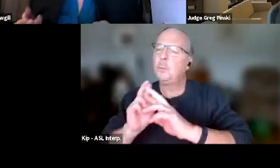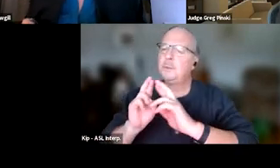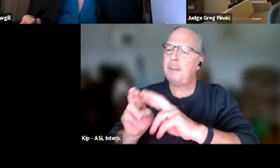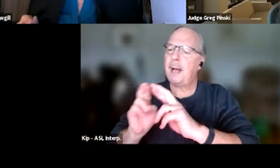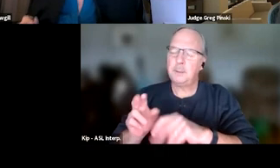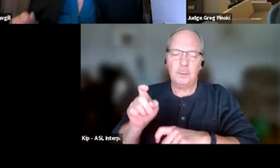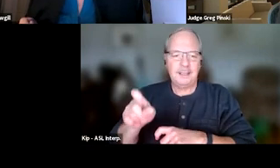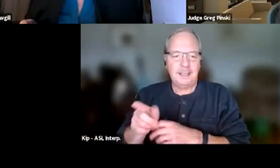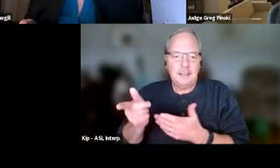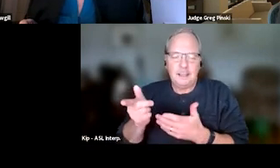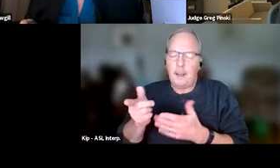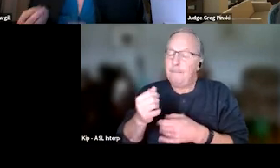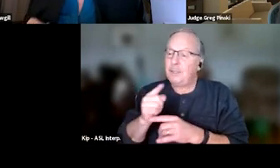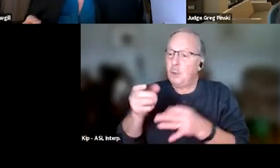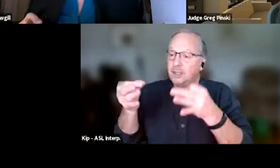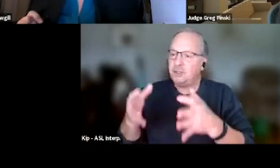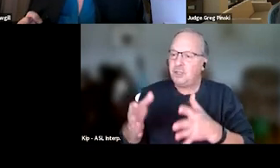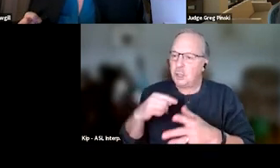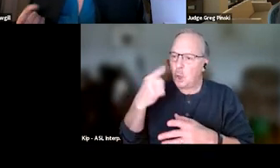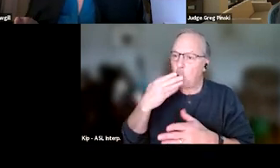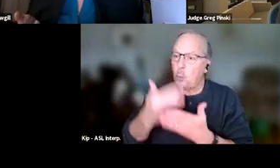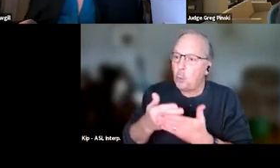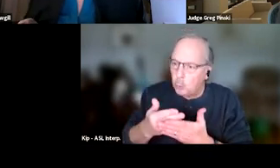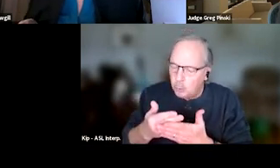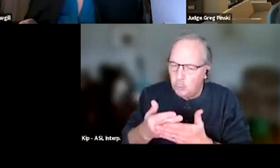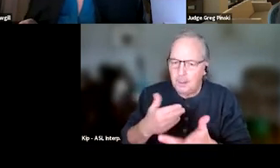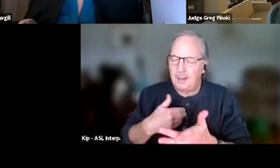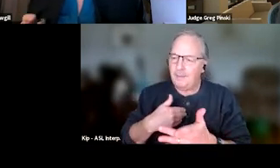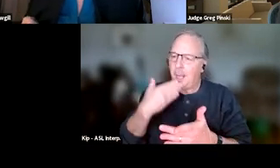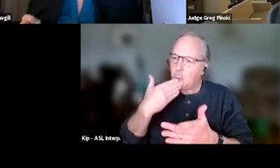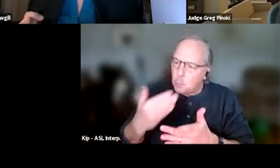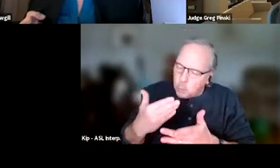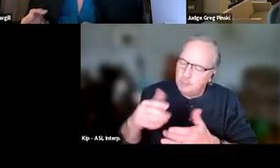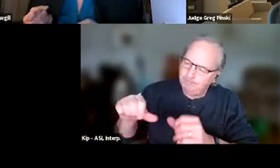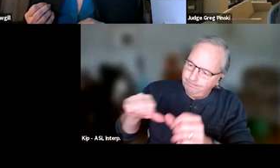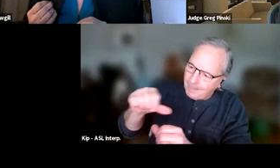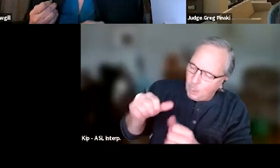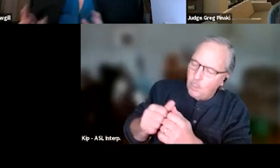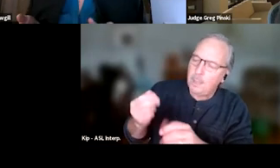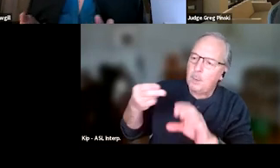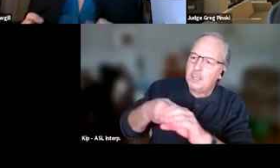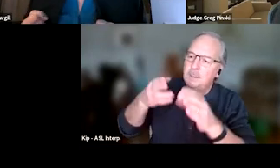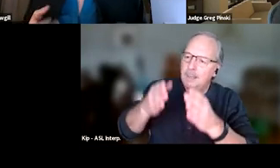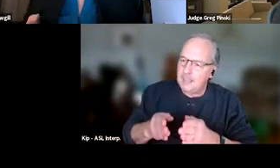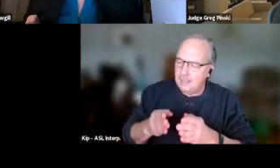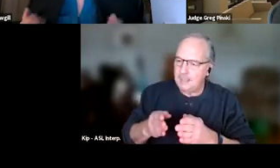We want to make our judges look good. We want them to have a meaningful interaction with our participant. Supervision, treatment,